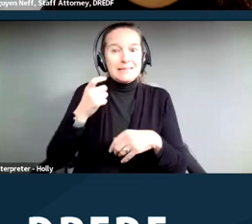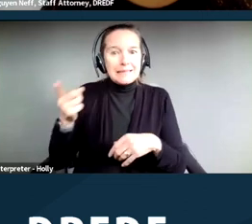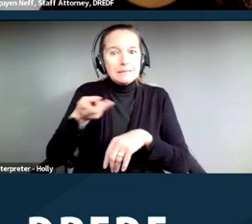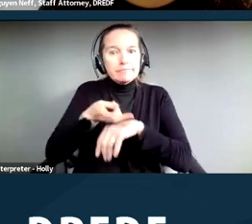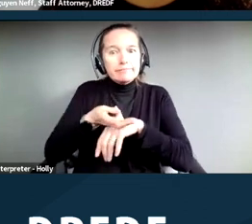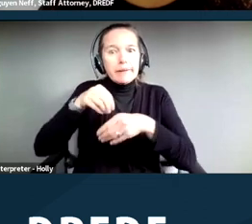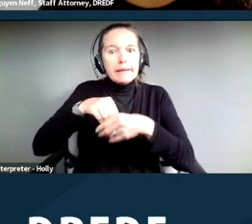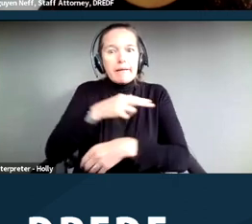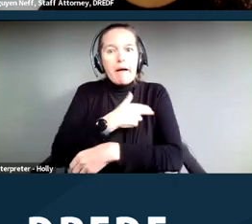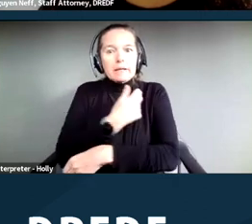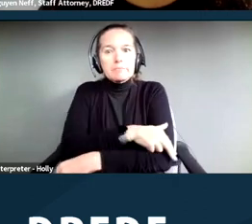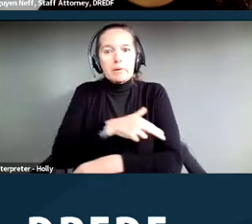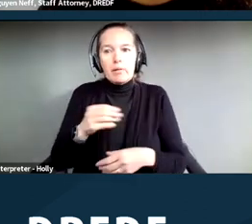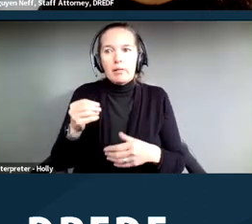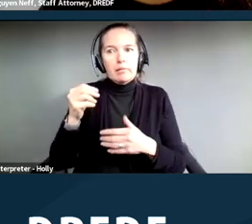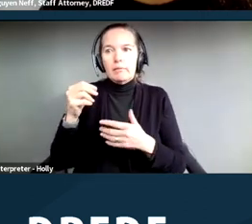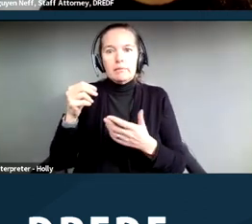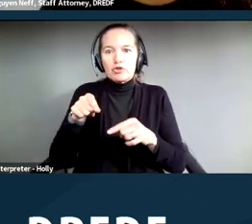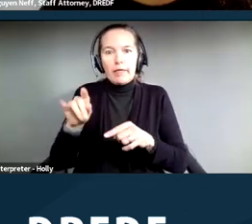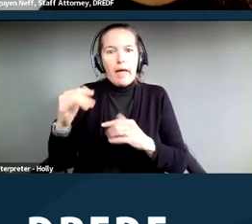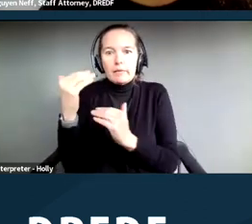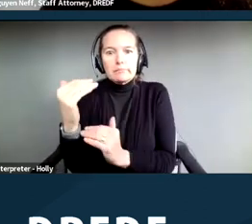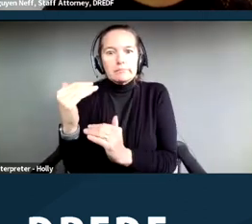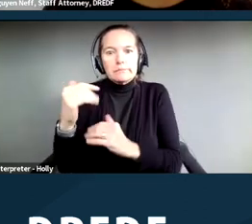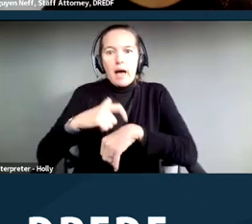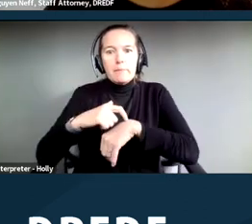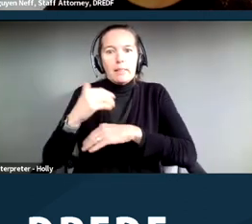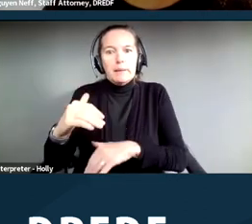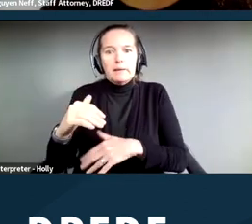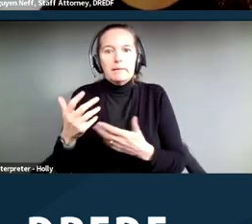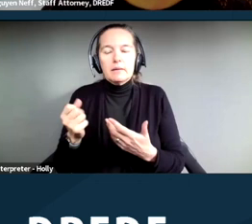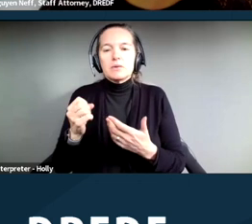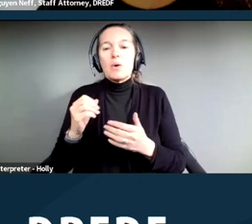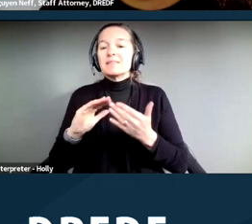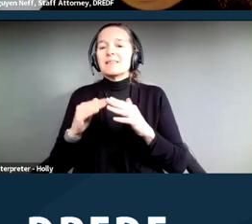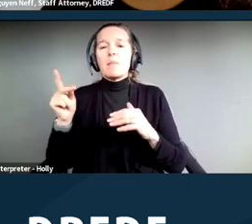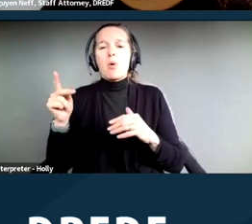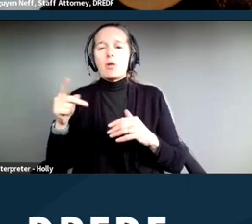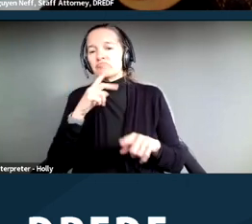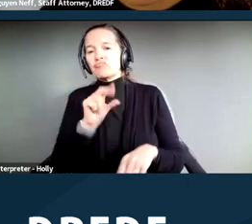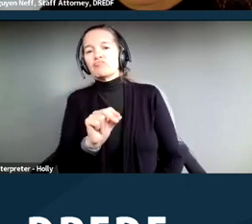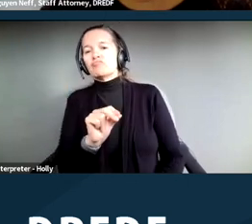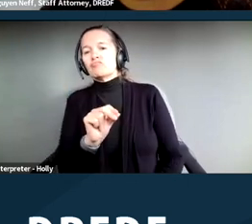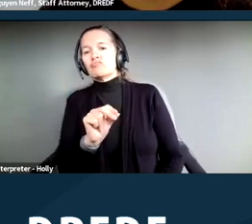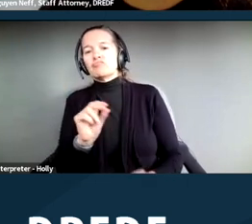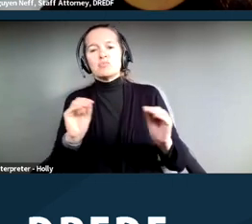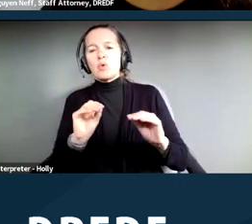he had to remove the debris, and the city of Portland did not give him that additional time,